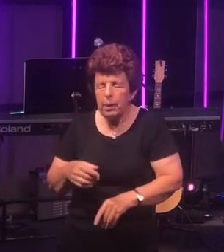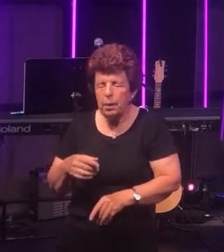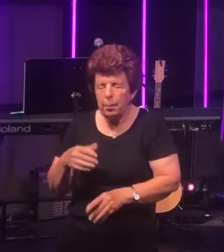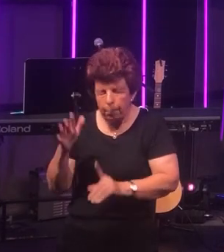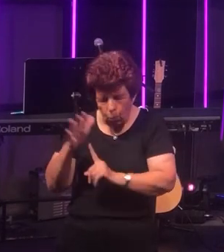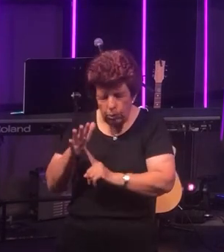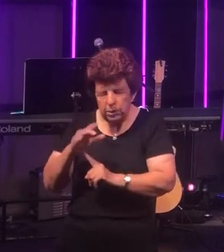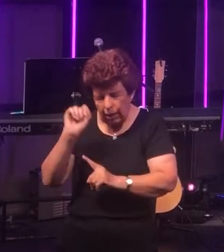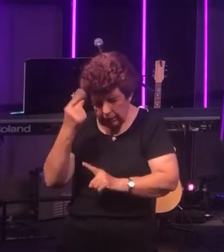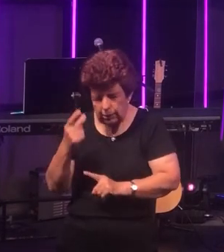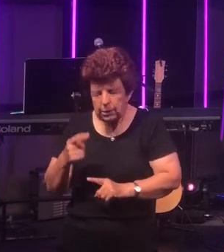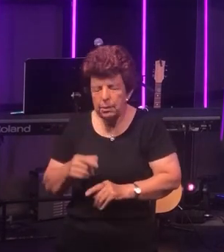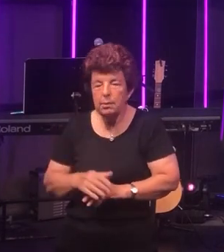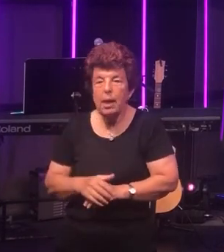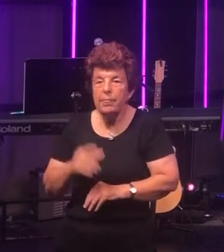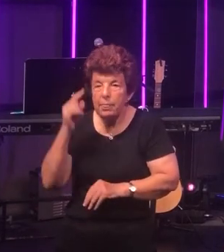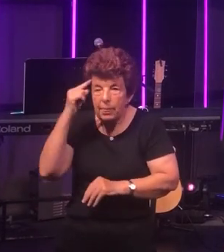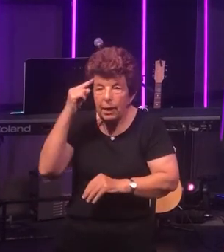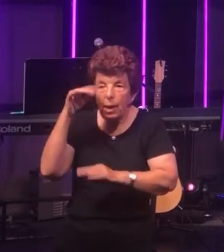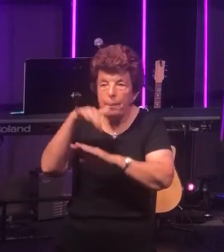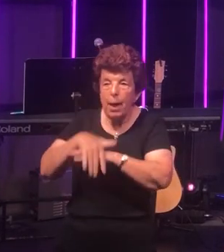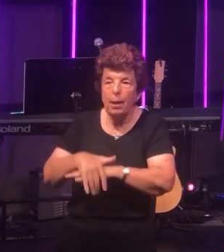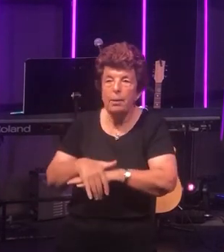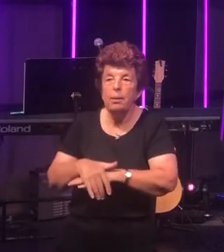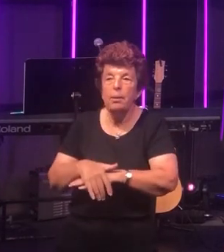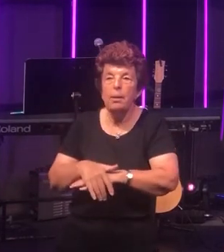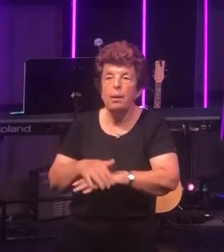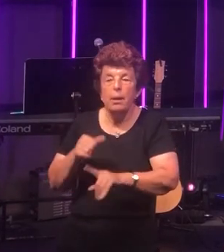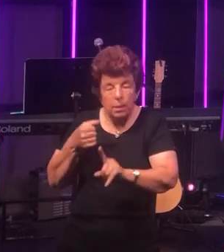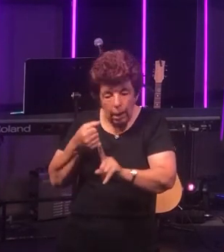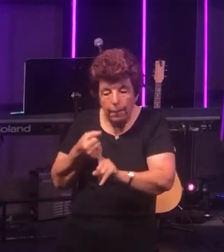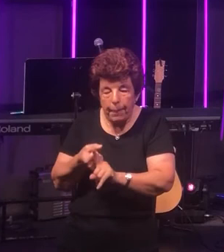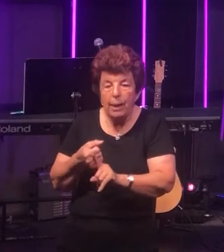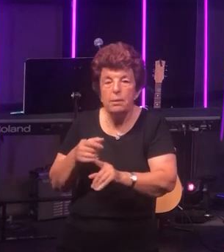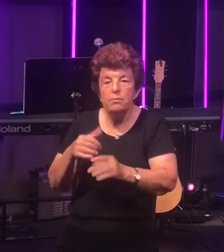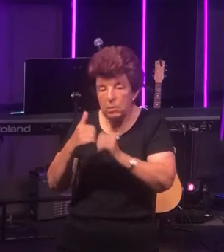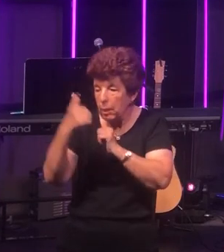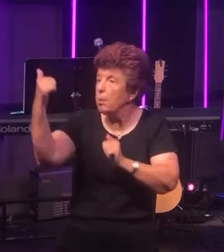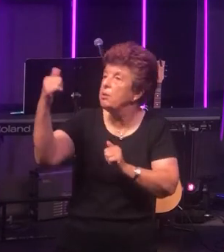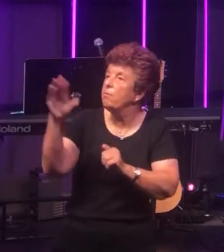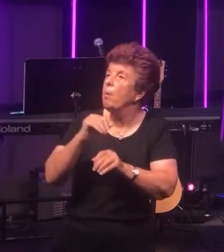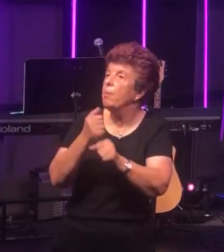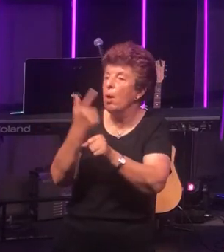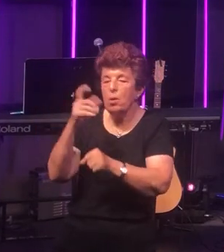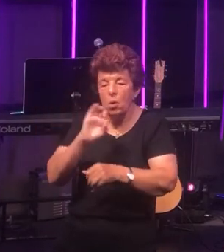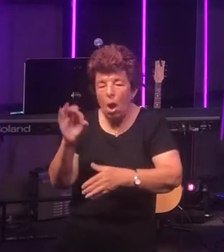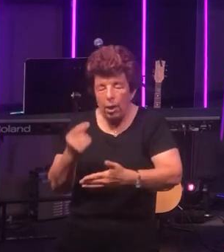to come to terms with. The impact of separation from God not only impacts us